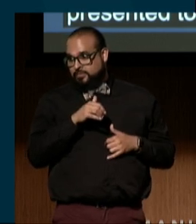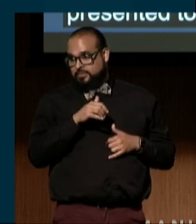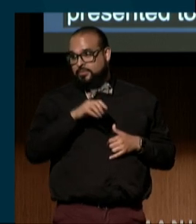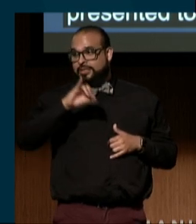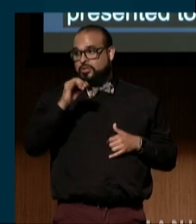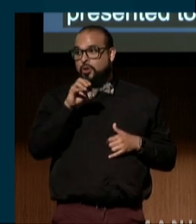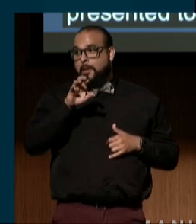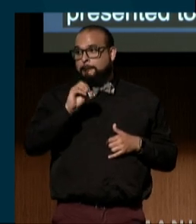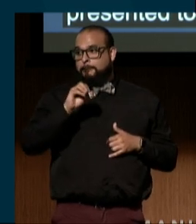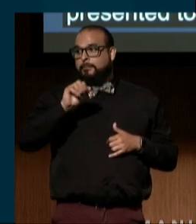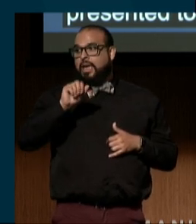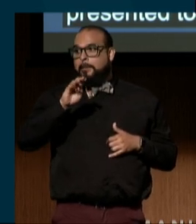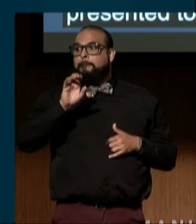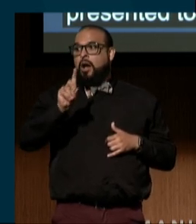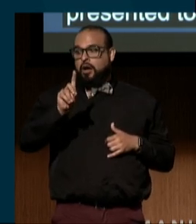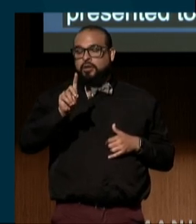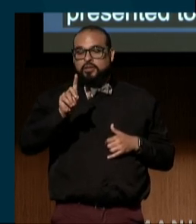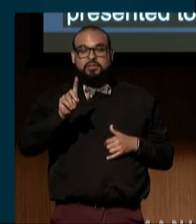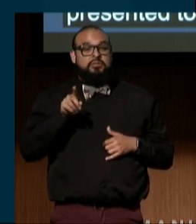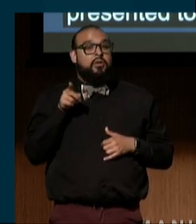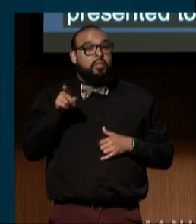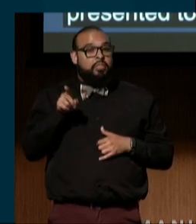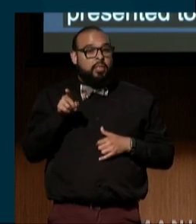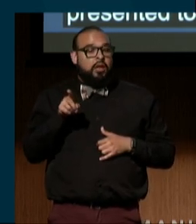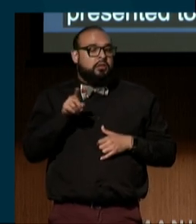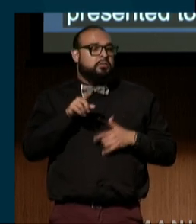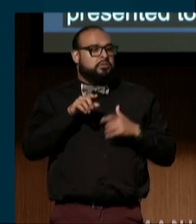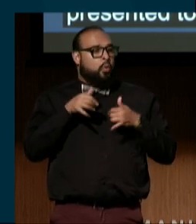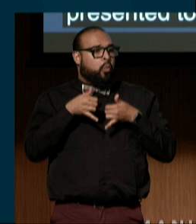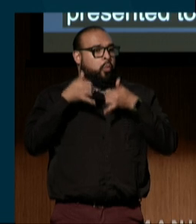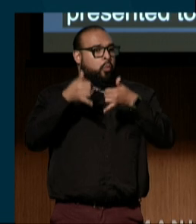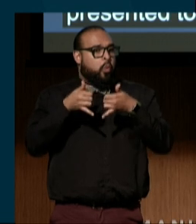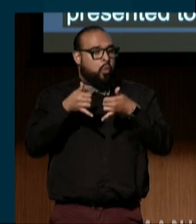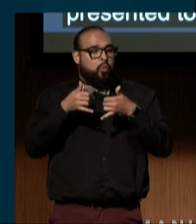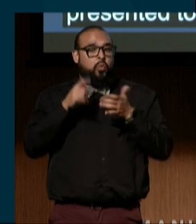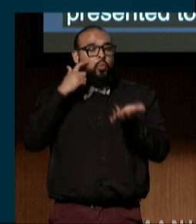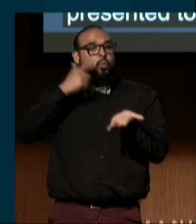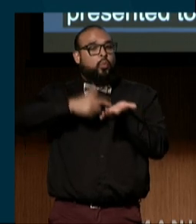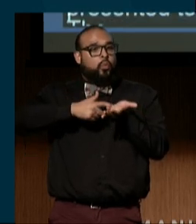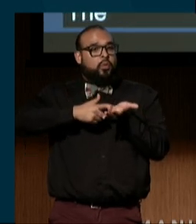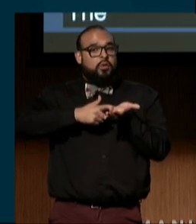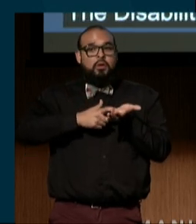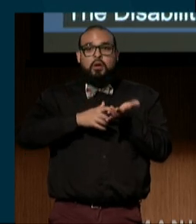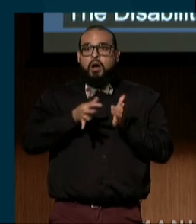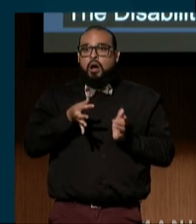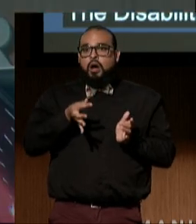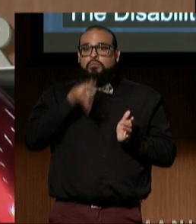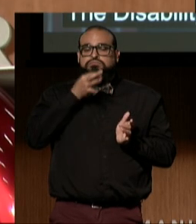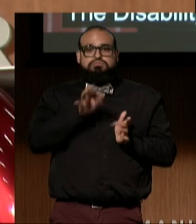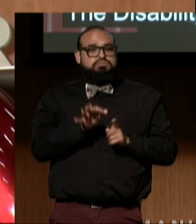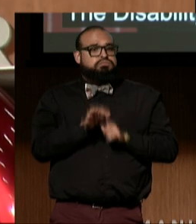The Disability Law Co-Counsel Award recognizes exceptional collaboration